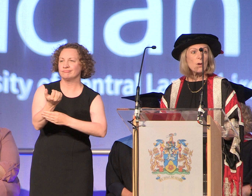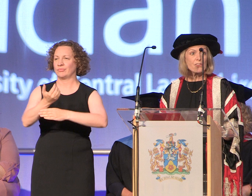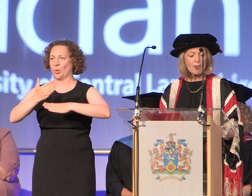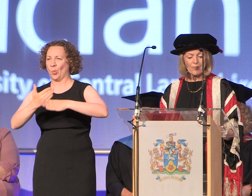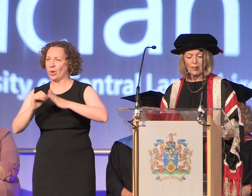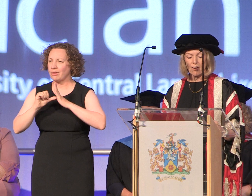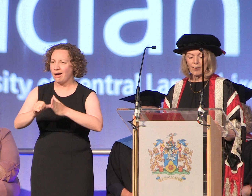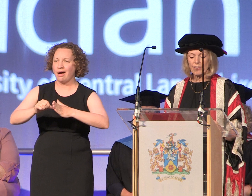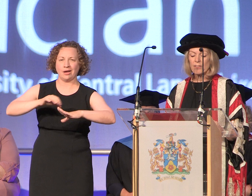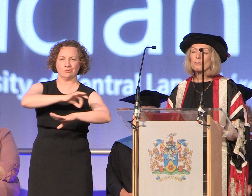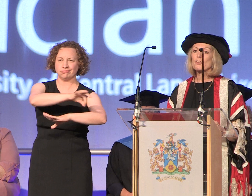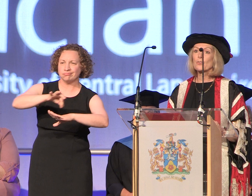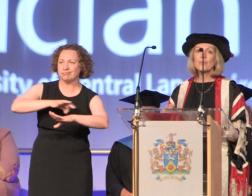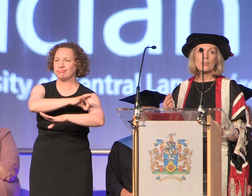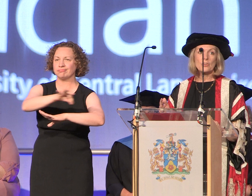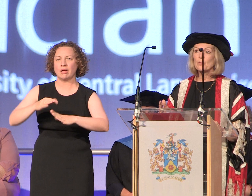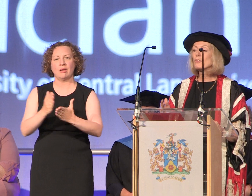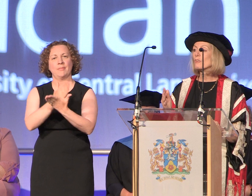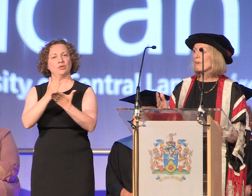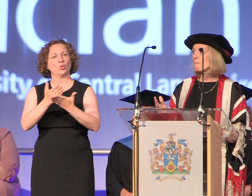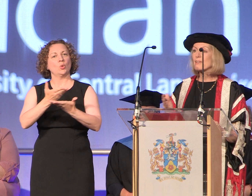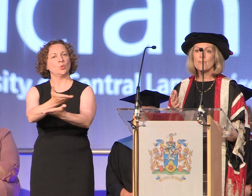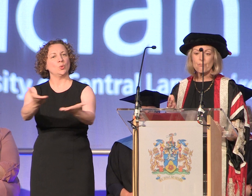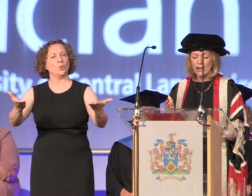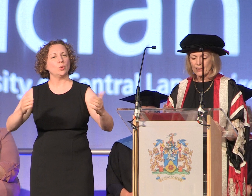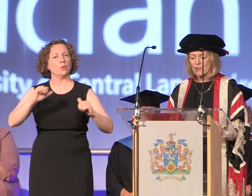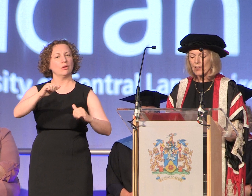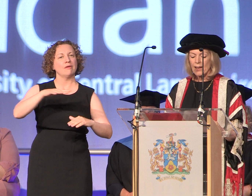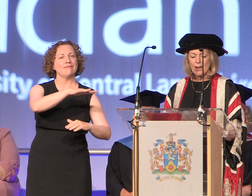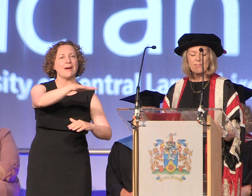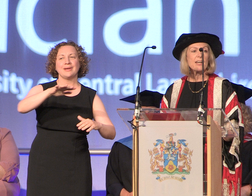worked around the clock to ensure that you, your families and friends have a day